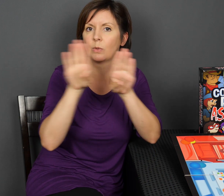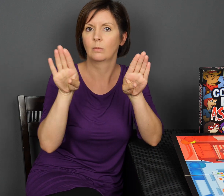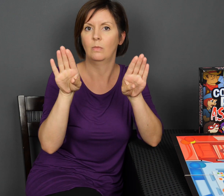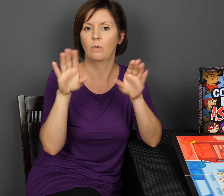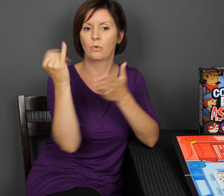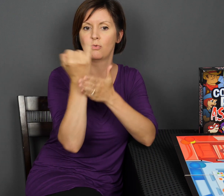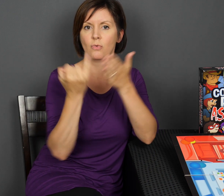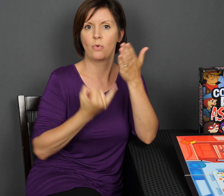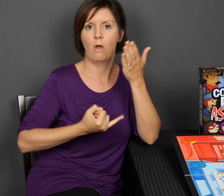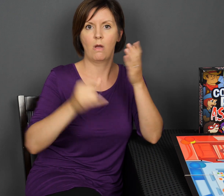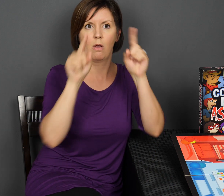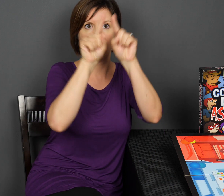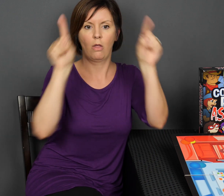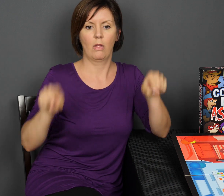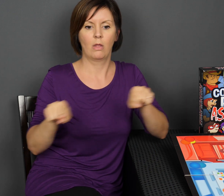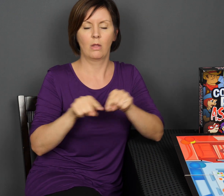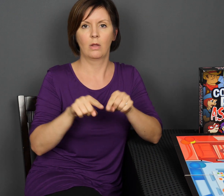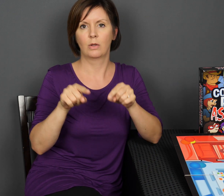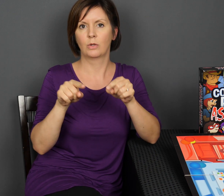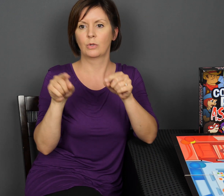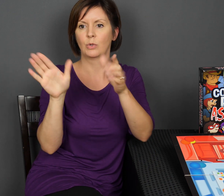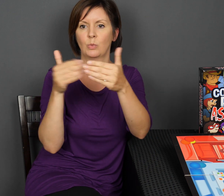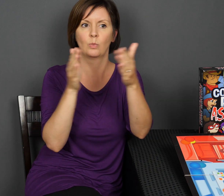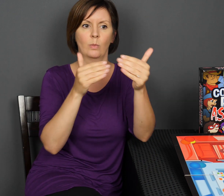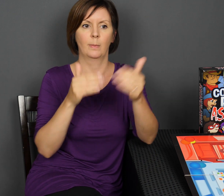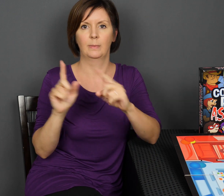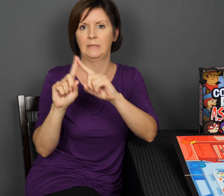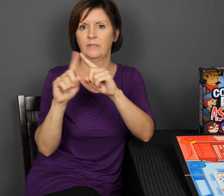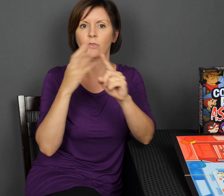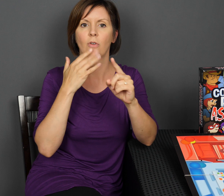your whiteboard and draw the board on the whiteboard.